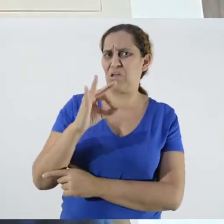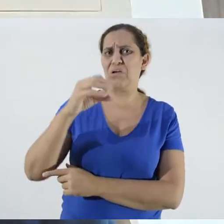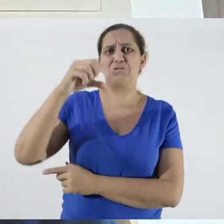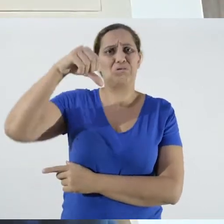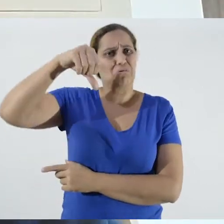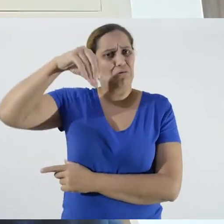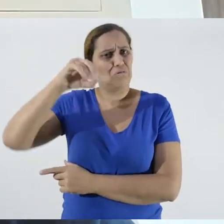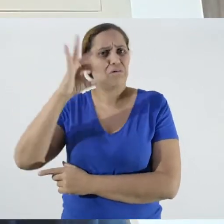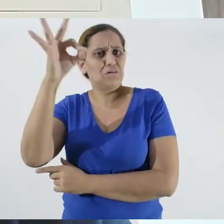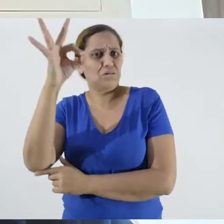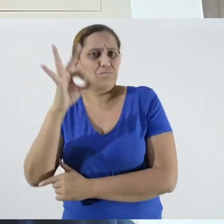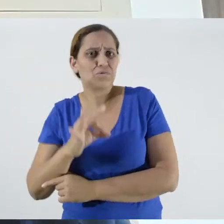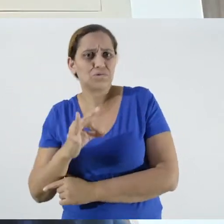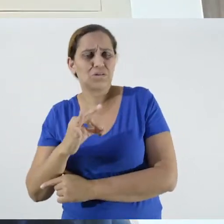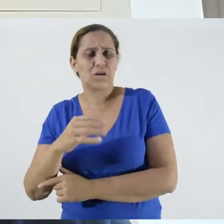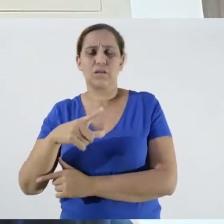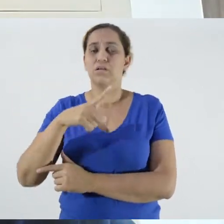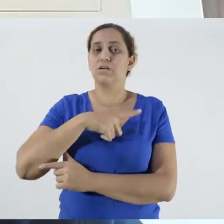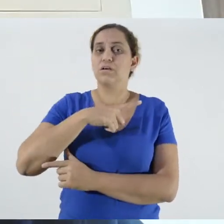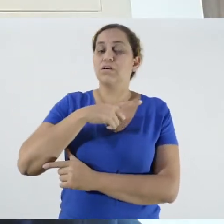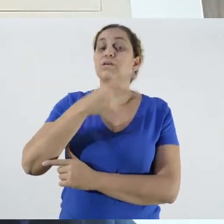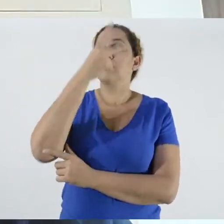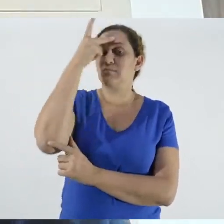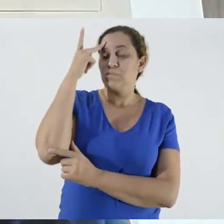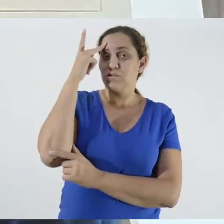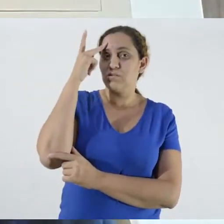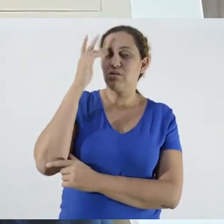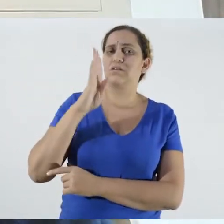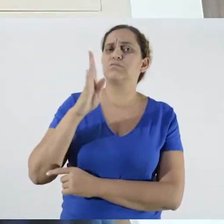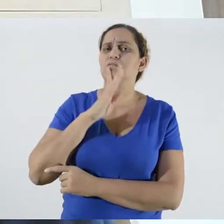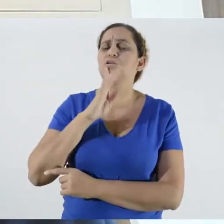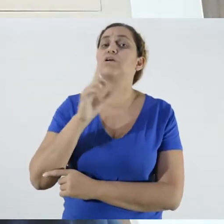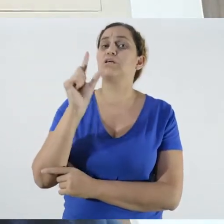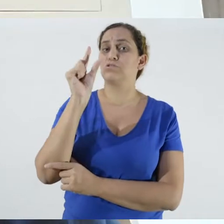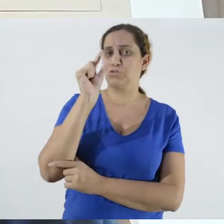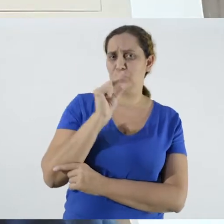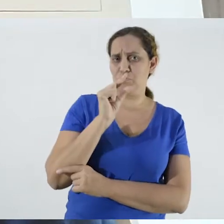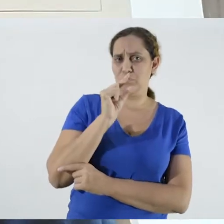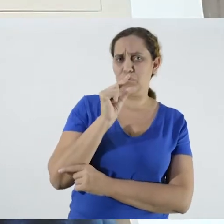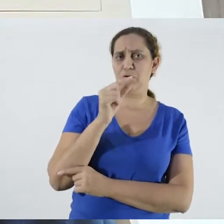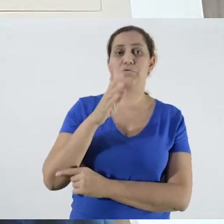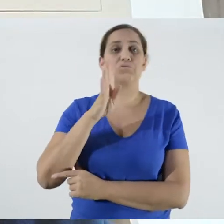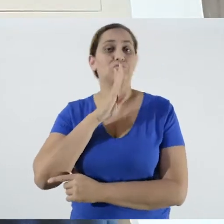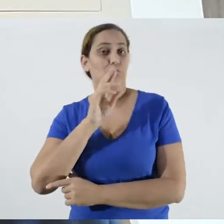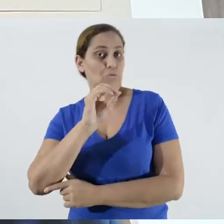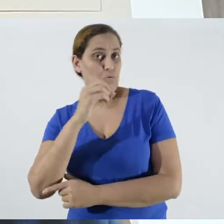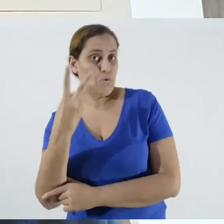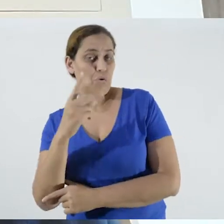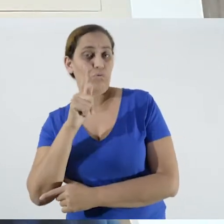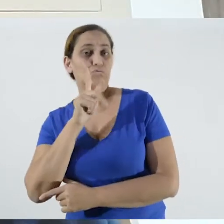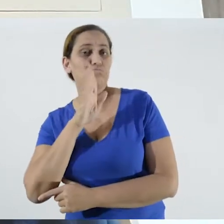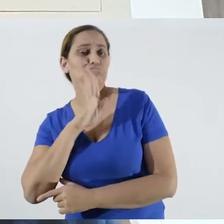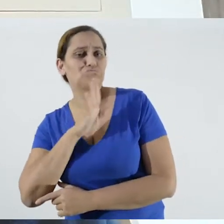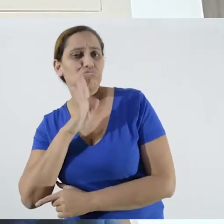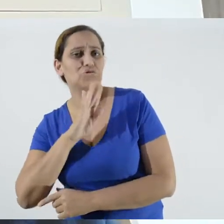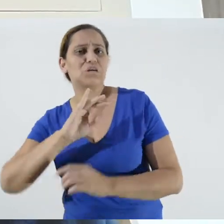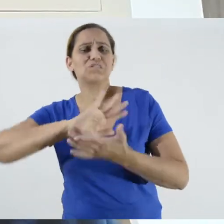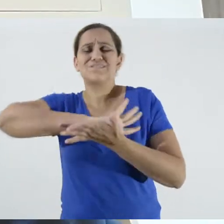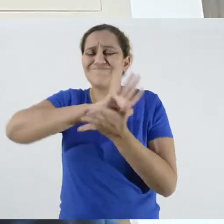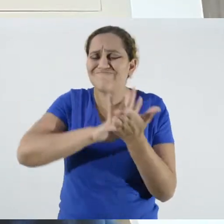we have people who know little or almost nothing, this being the great problem of not having this information of how to